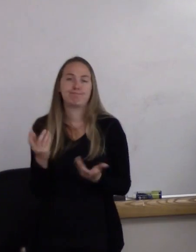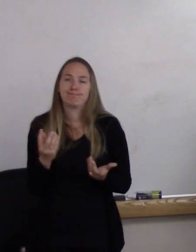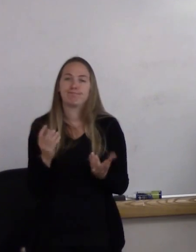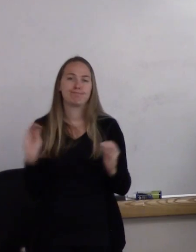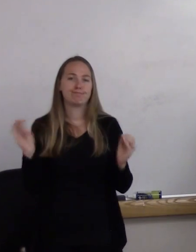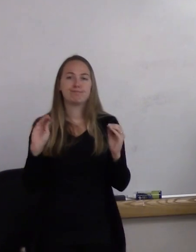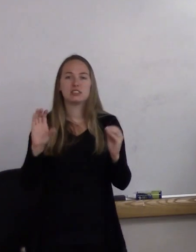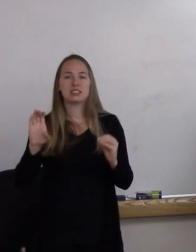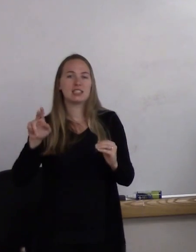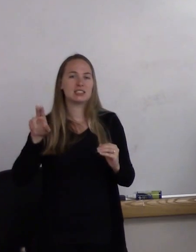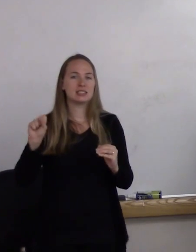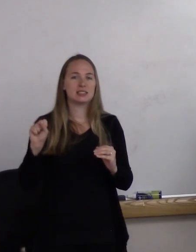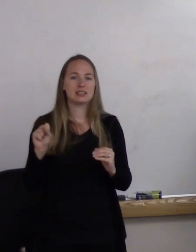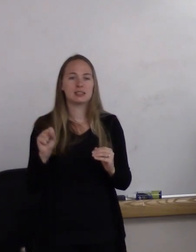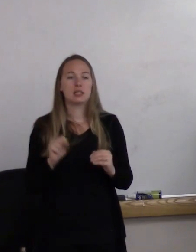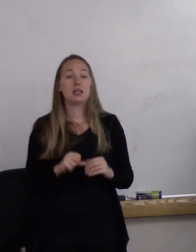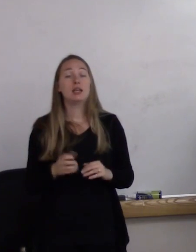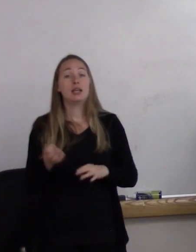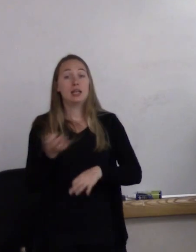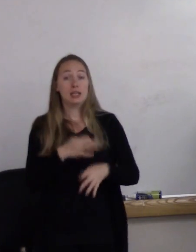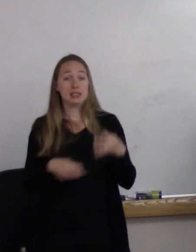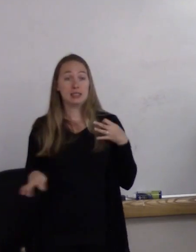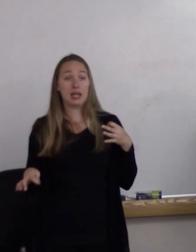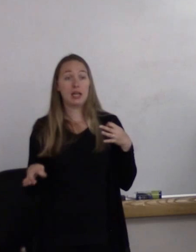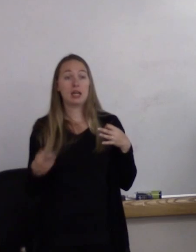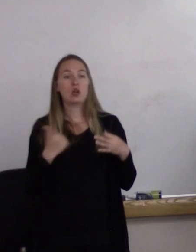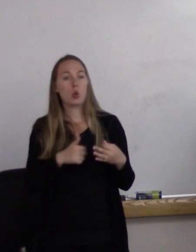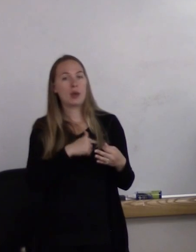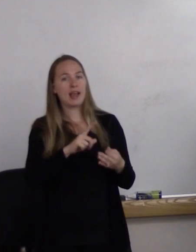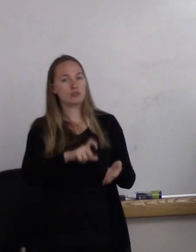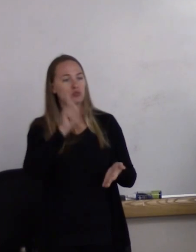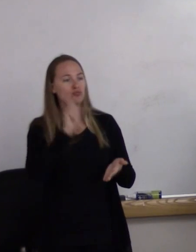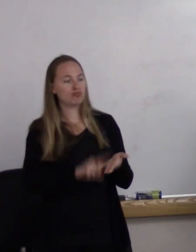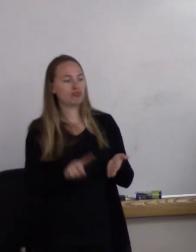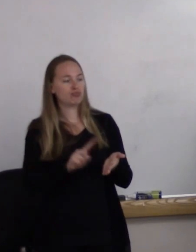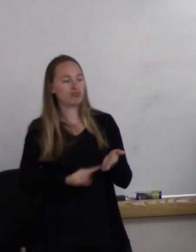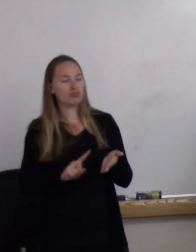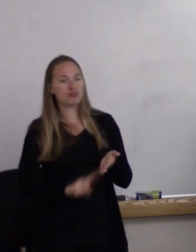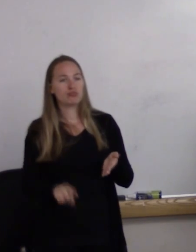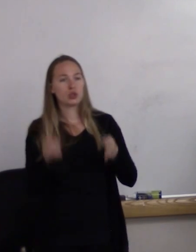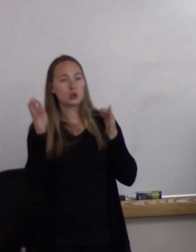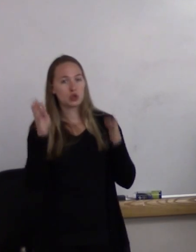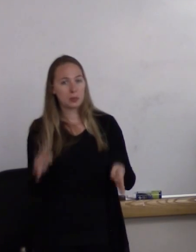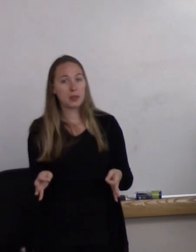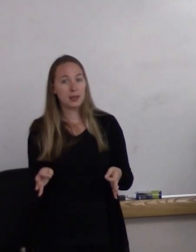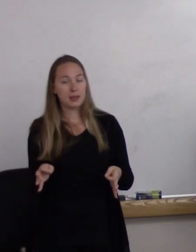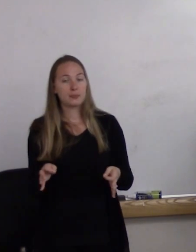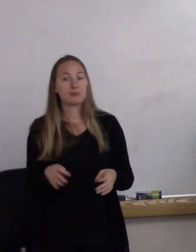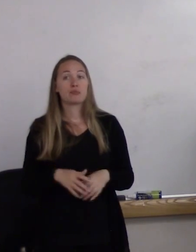Instead, we have to do research to determine. And what best we can decipher